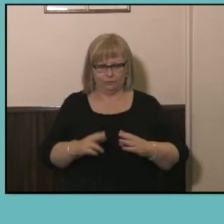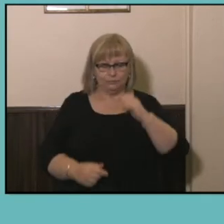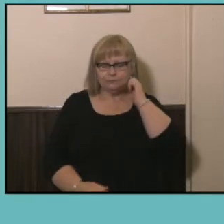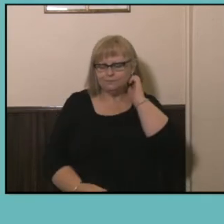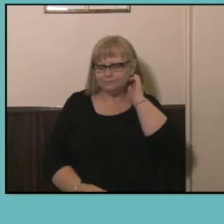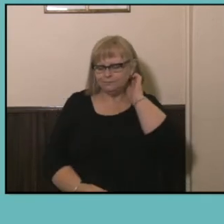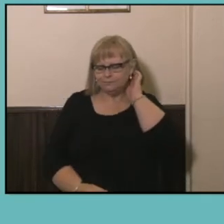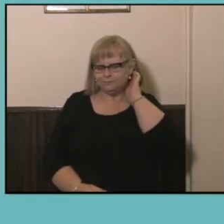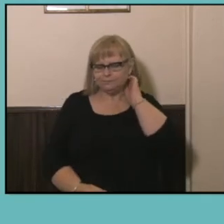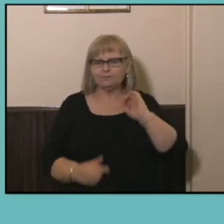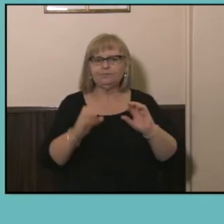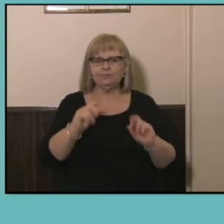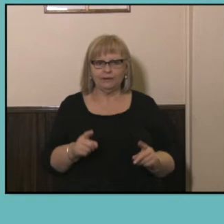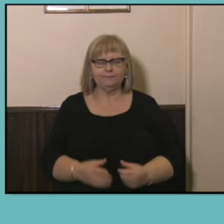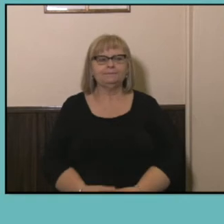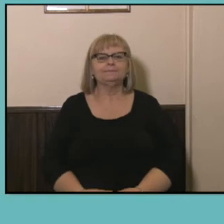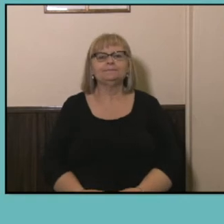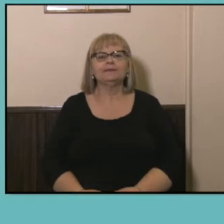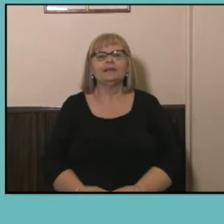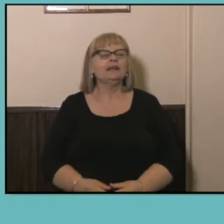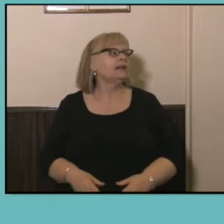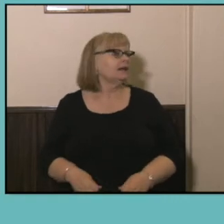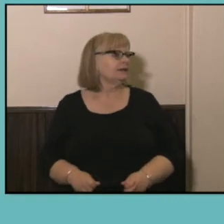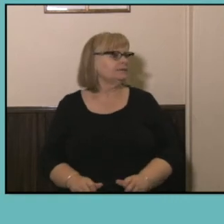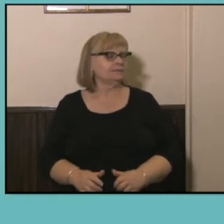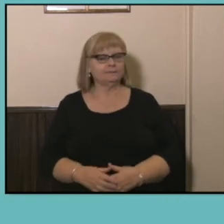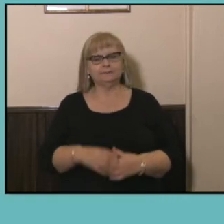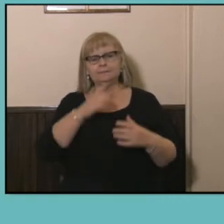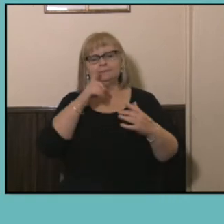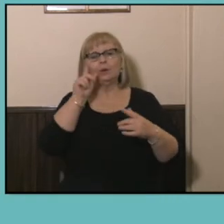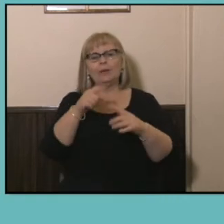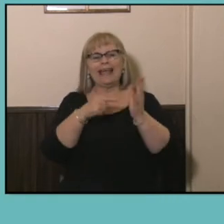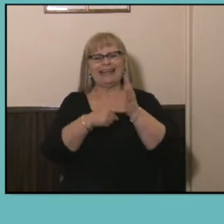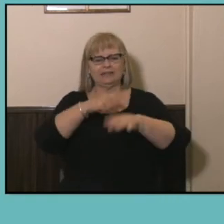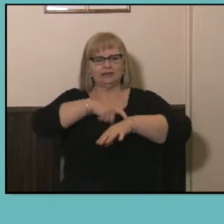Okay so speaking of transitions and the stage of life this info-graphic is one of